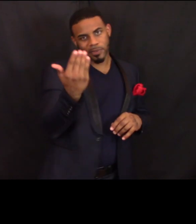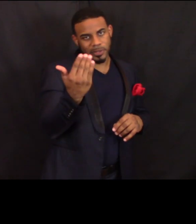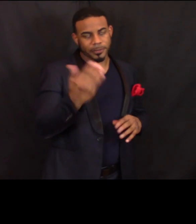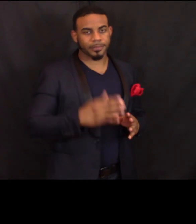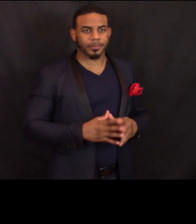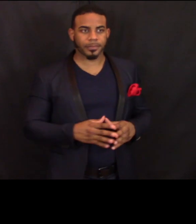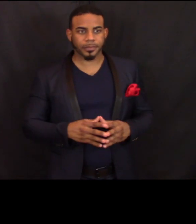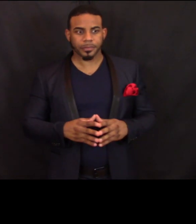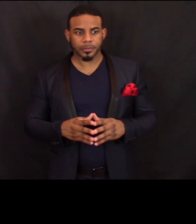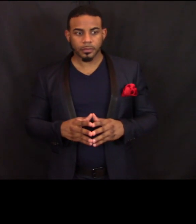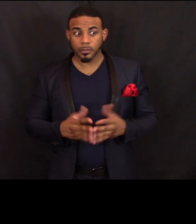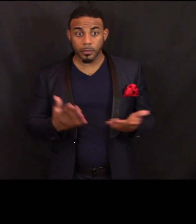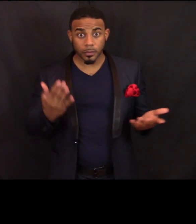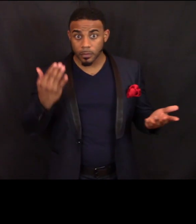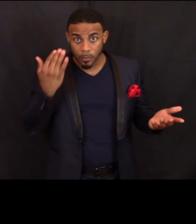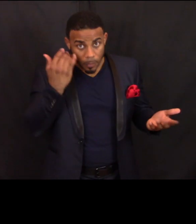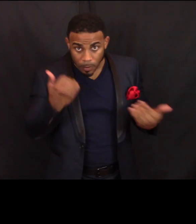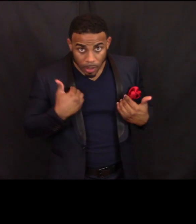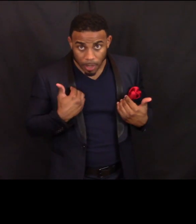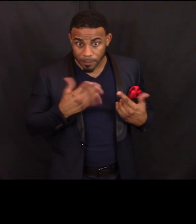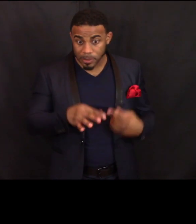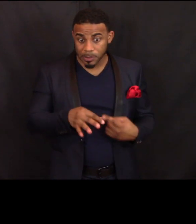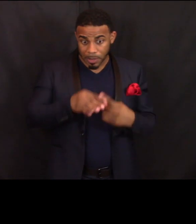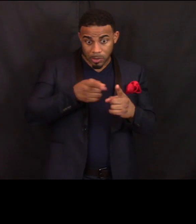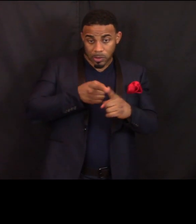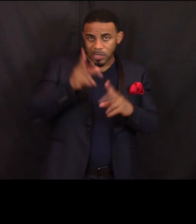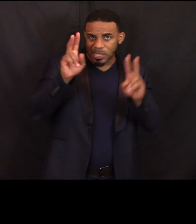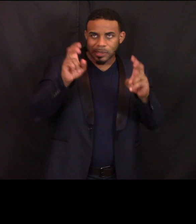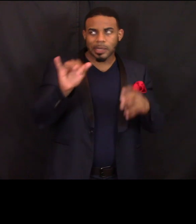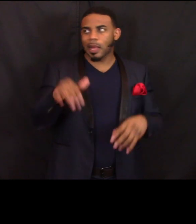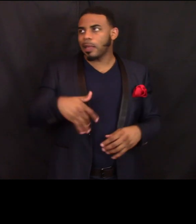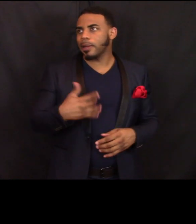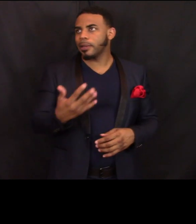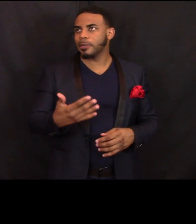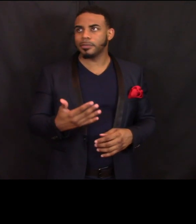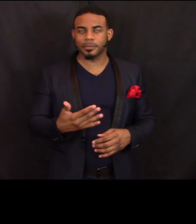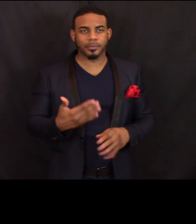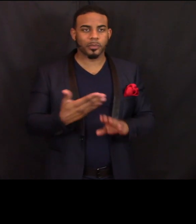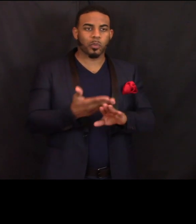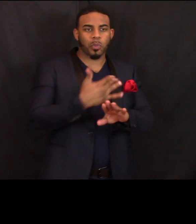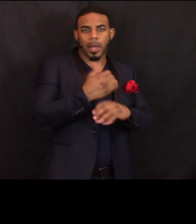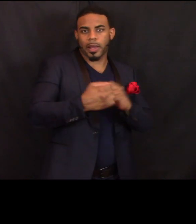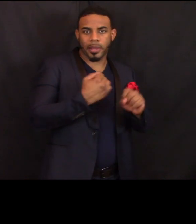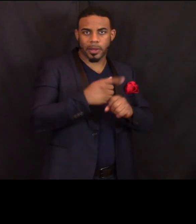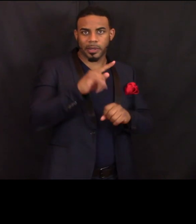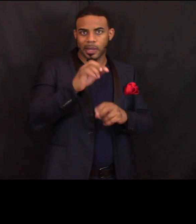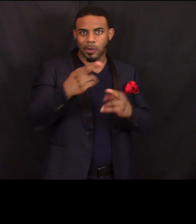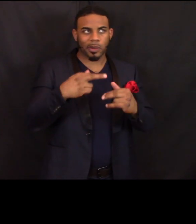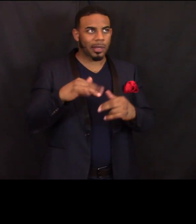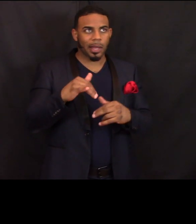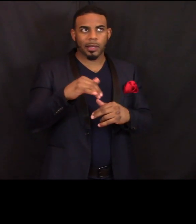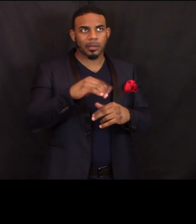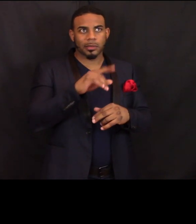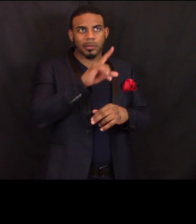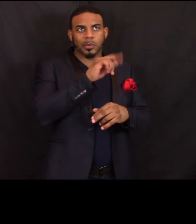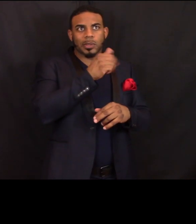If you have a specialty issue such as a prior year tax return, you know, or you've got a back tax issue